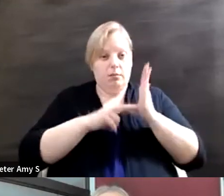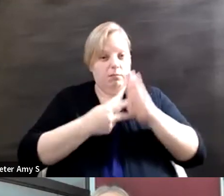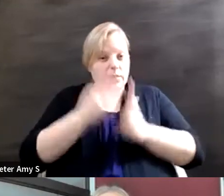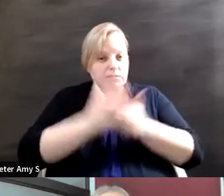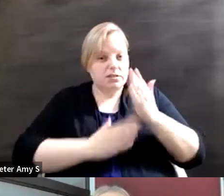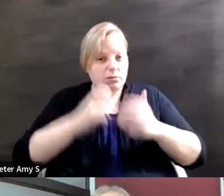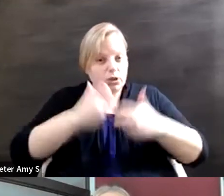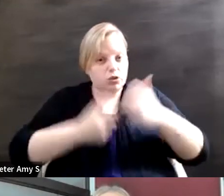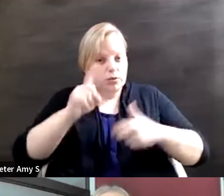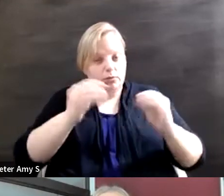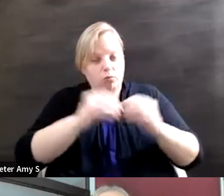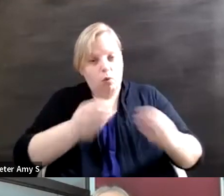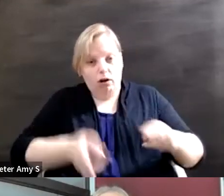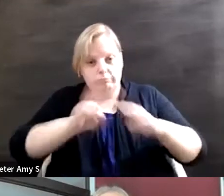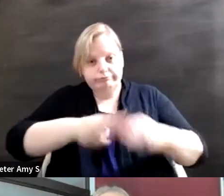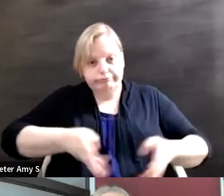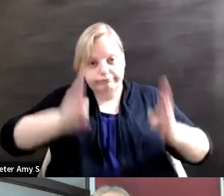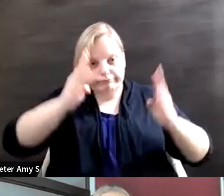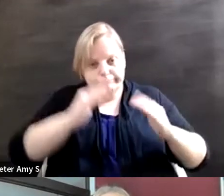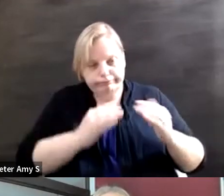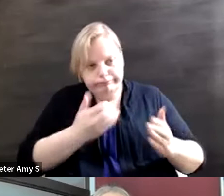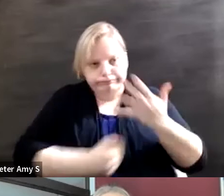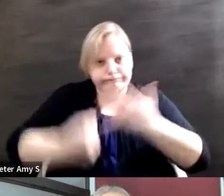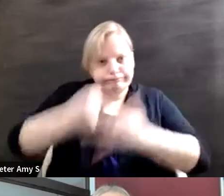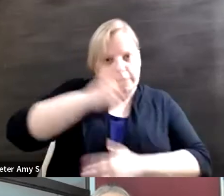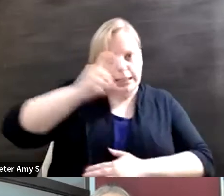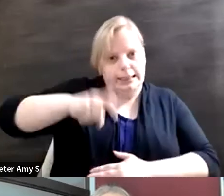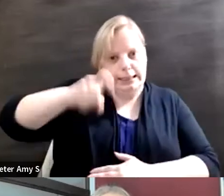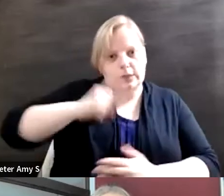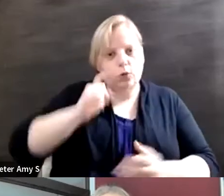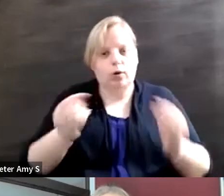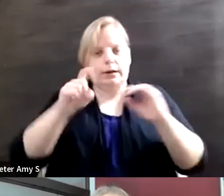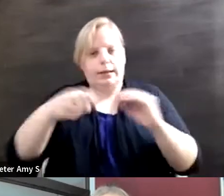things that need more attention and advocacy? And specifically, what do you recommend on ways to